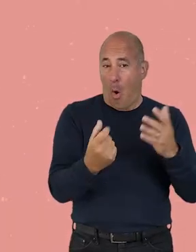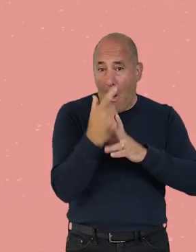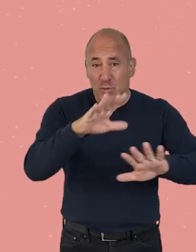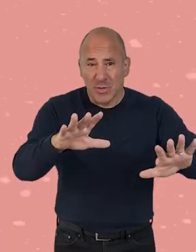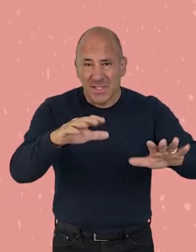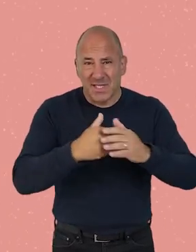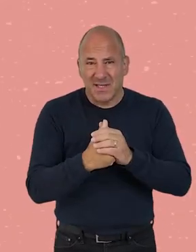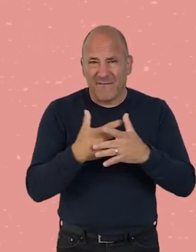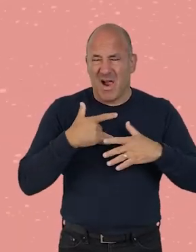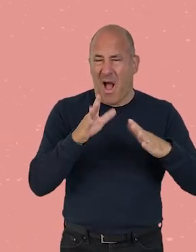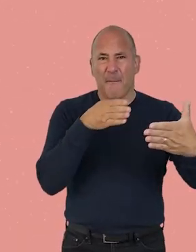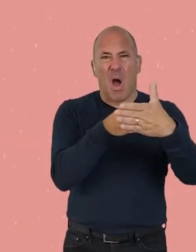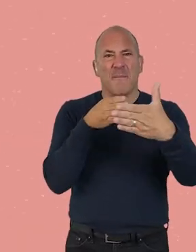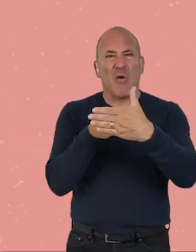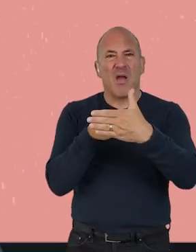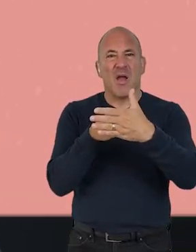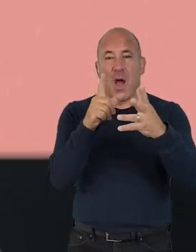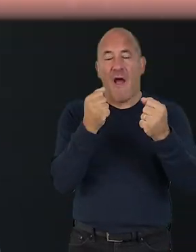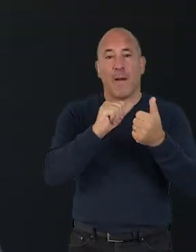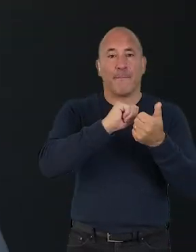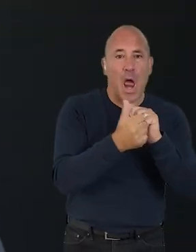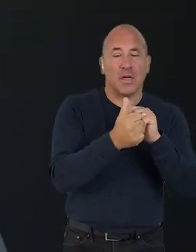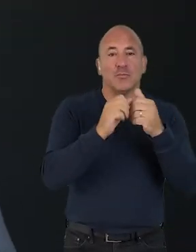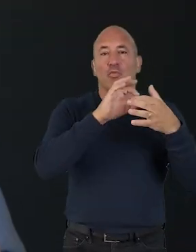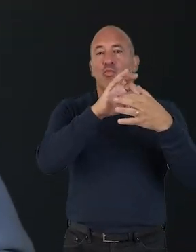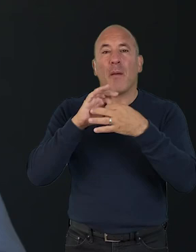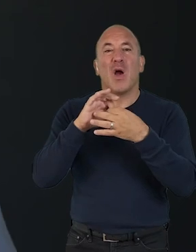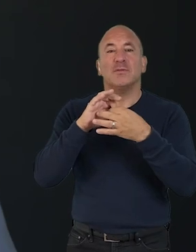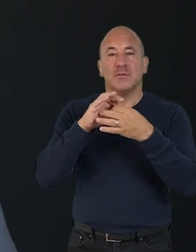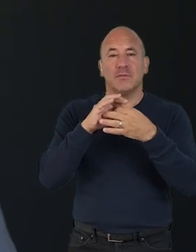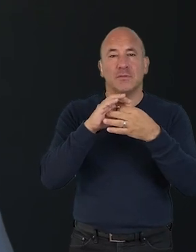I know I said this is an opportunity, but it can definitely feel like a barrier, with the matrix of partners